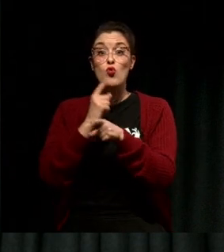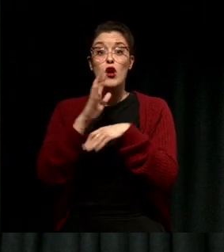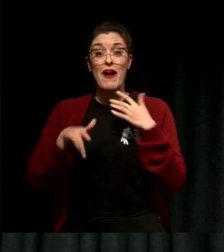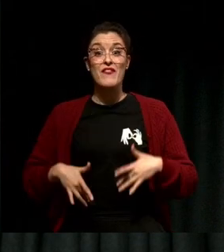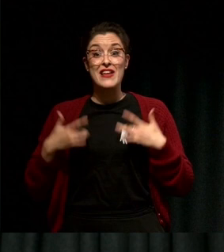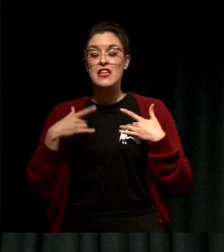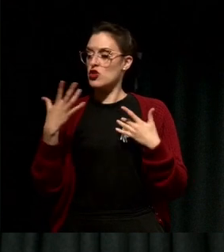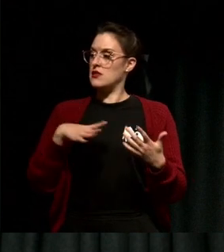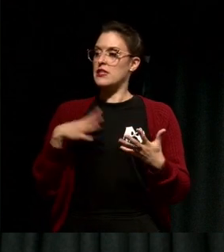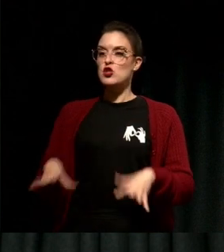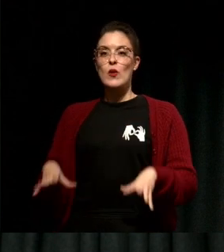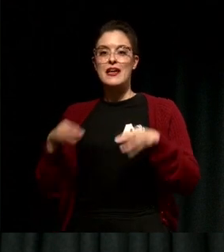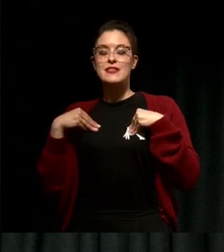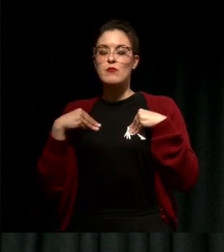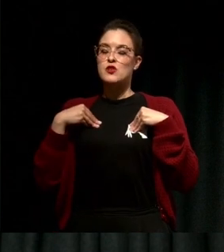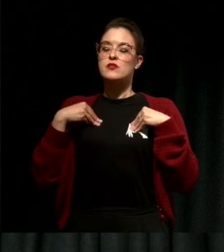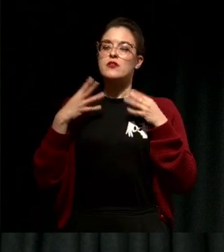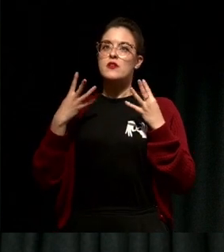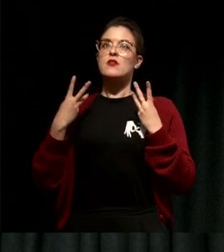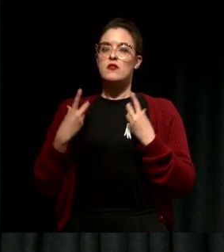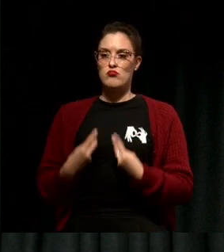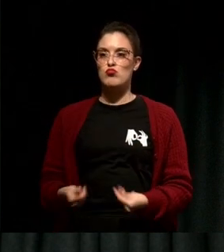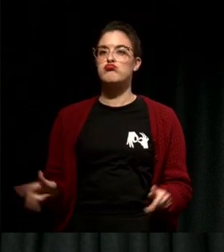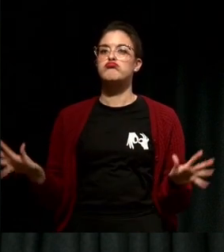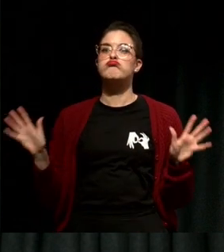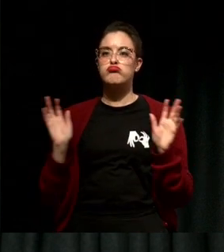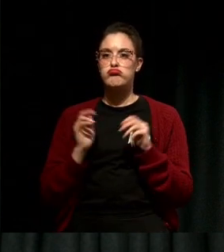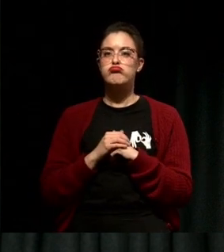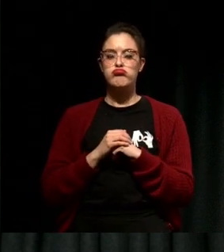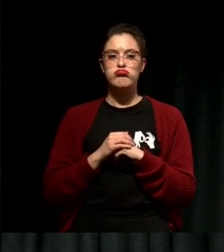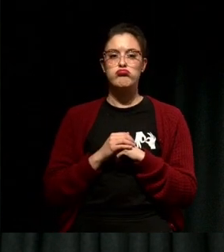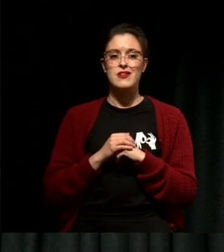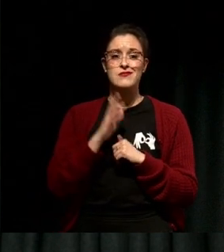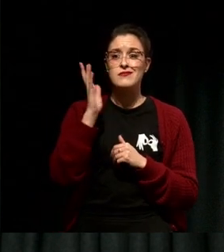them move through you fully. Even feelings like failure.